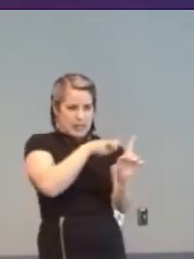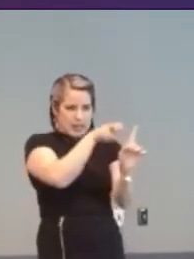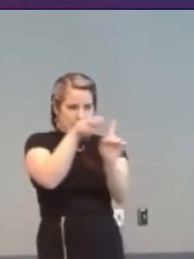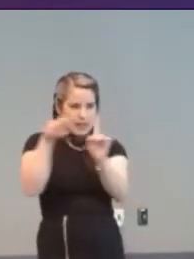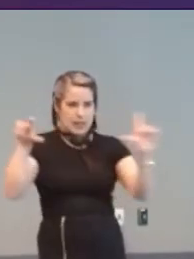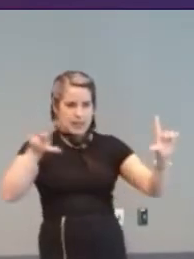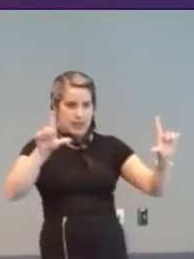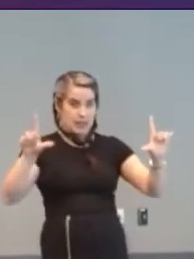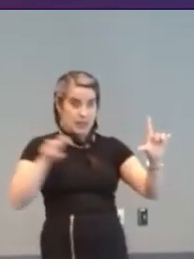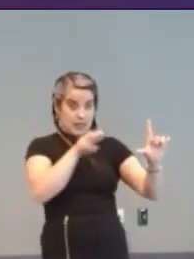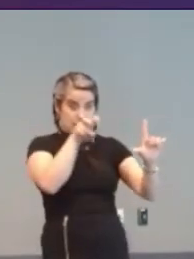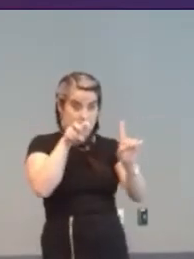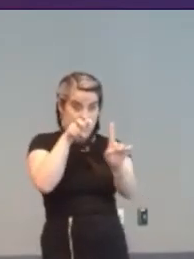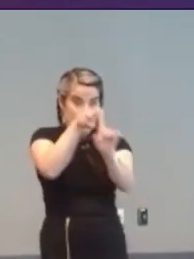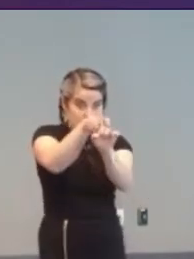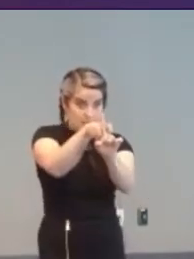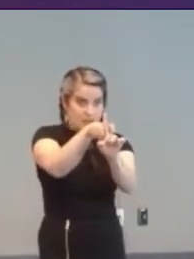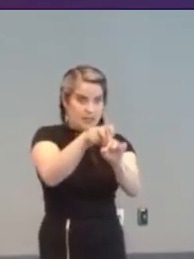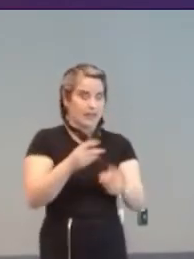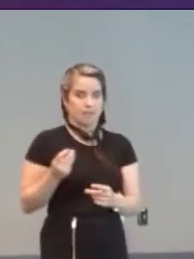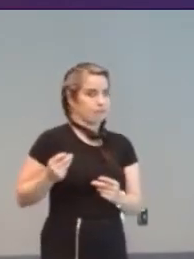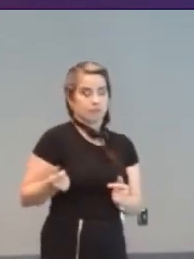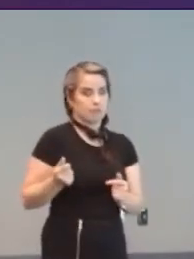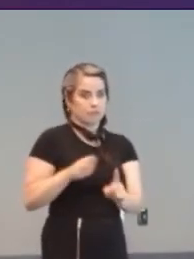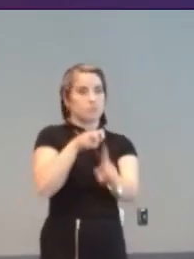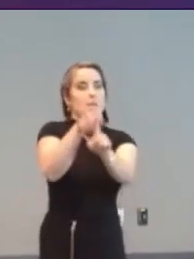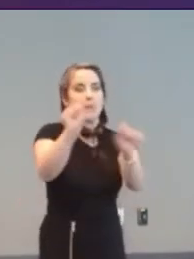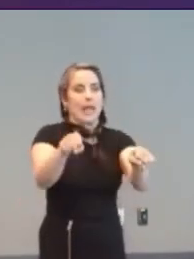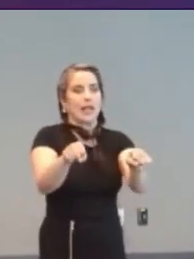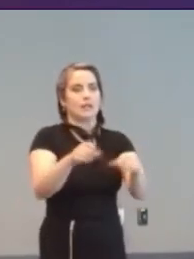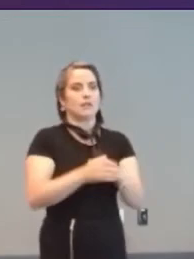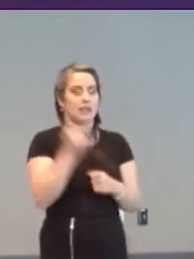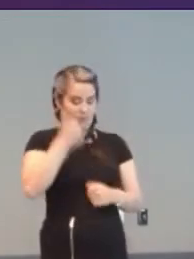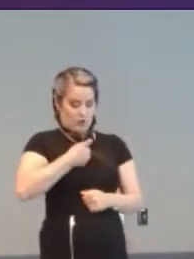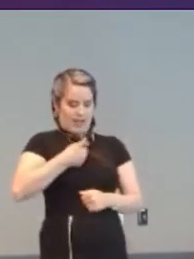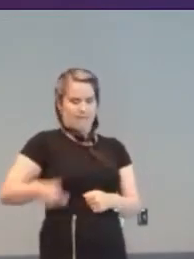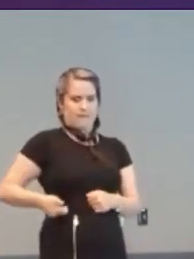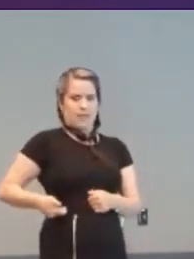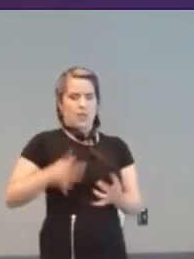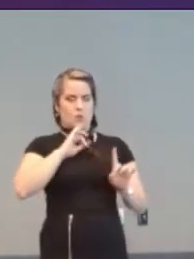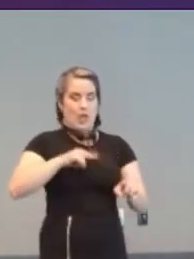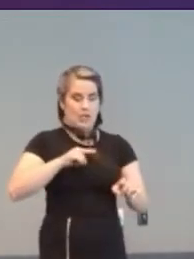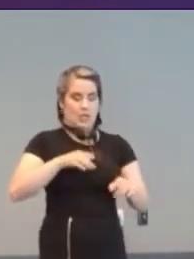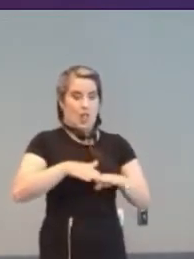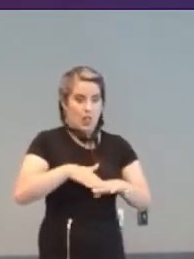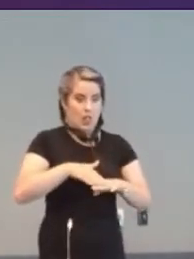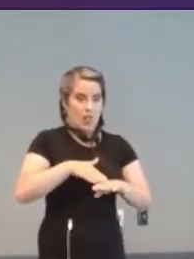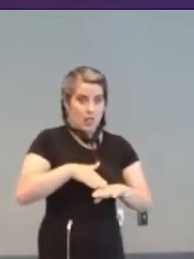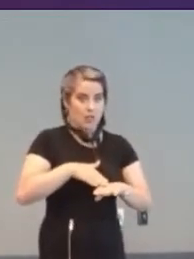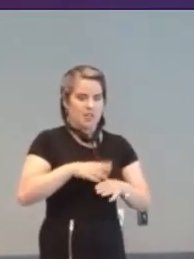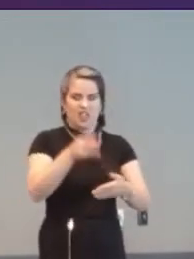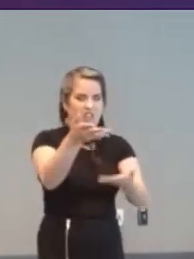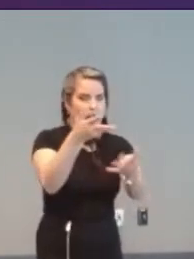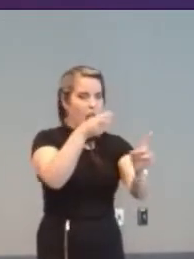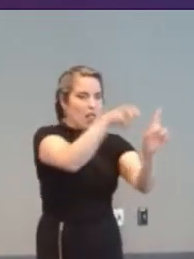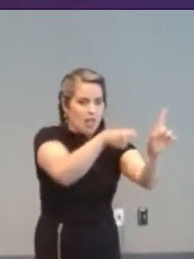...and then move in a fraction of second onto it. If you have slow reactions, this can make the unplayable playable.